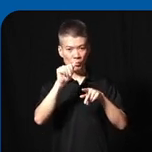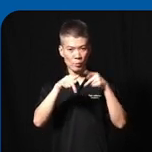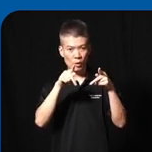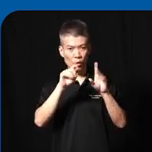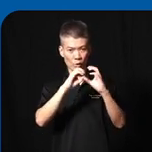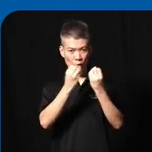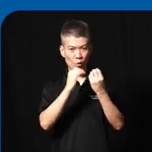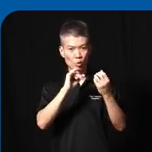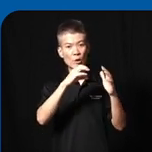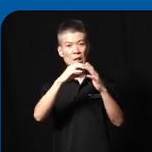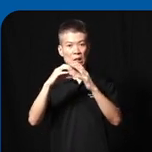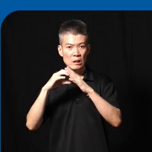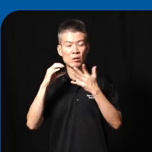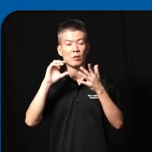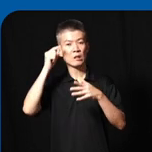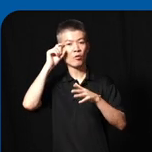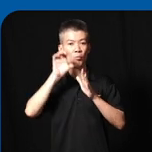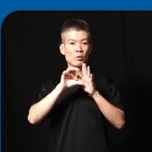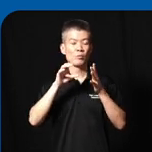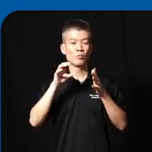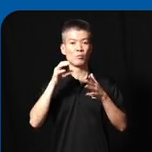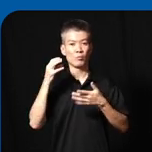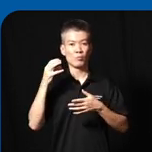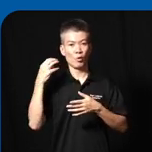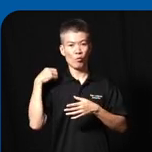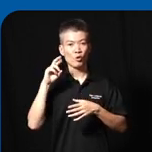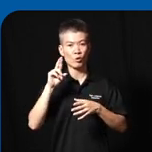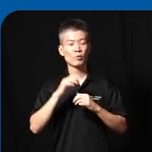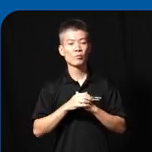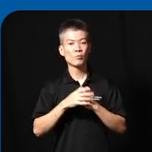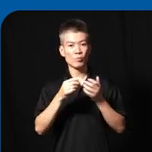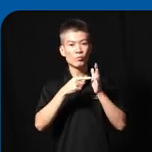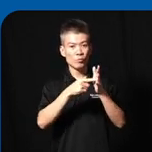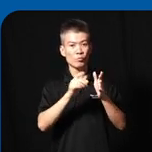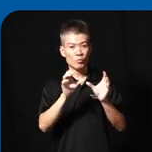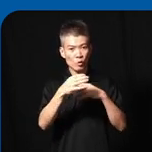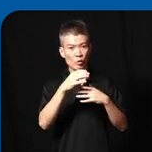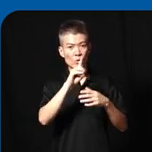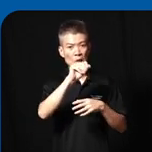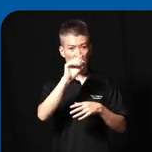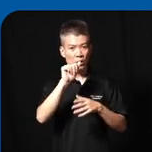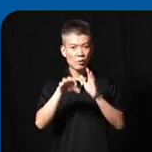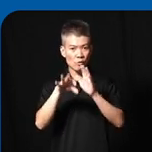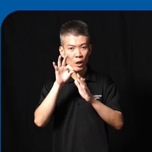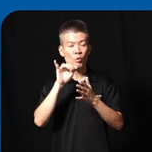also City uh city government officials to uh showcase the data and validate uh is